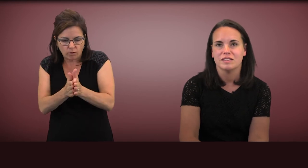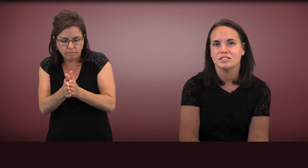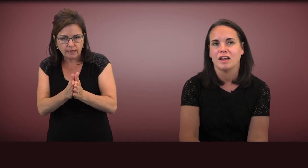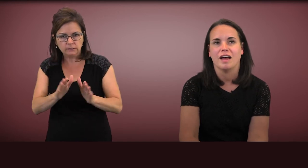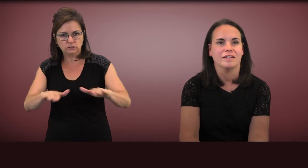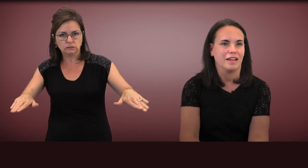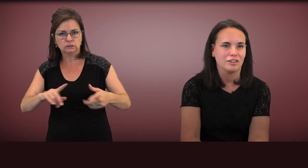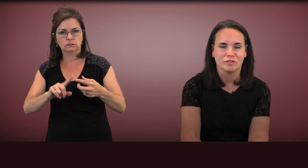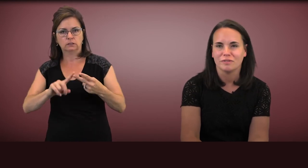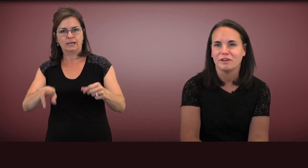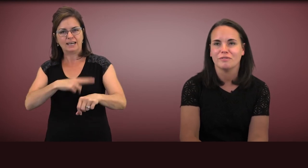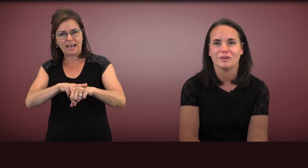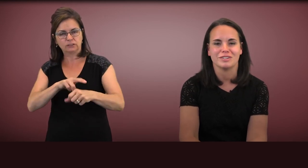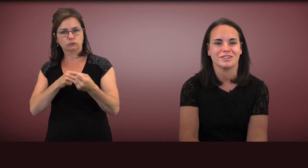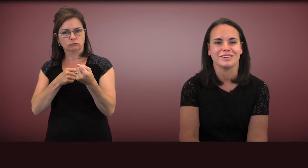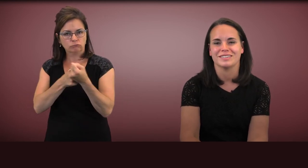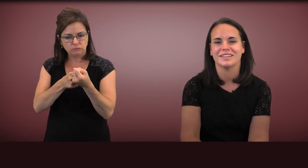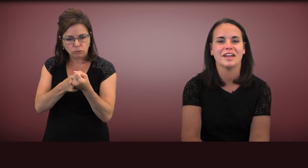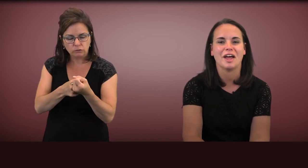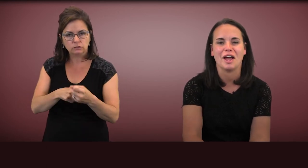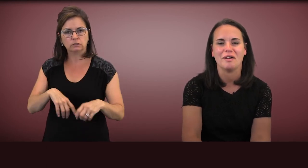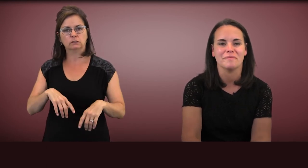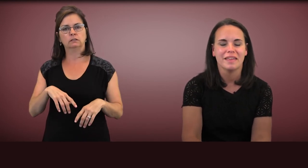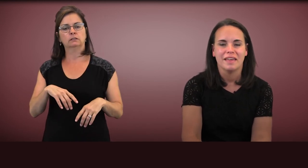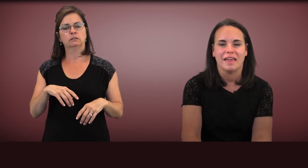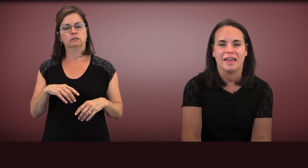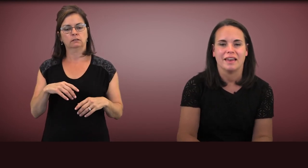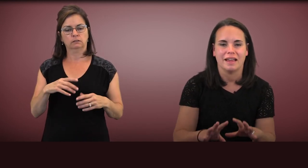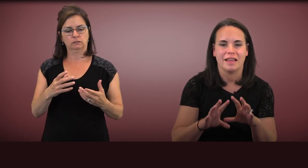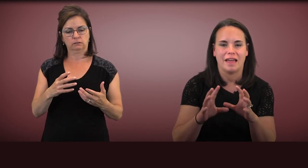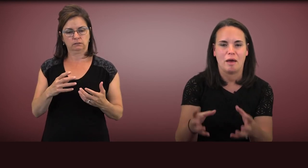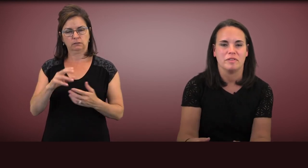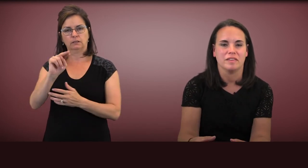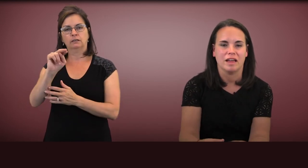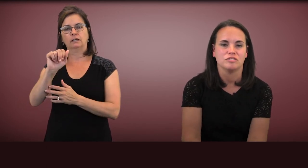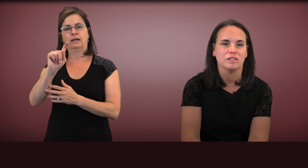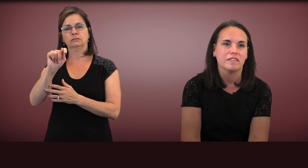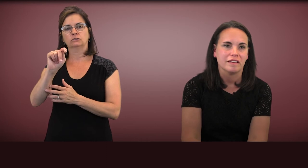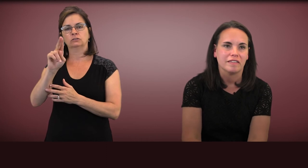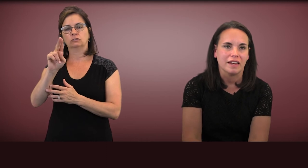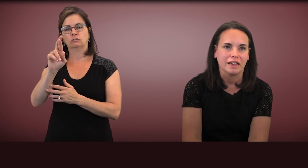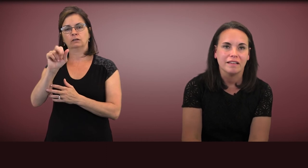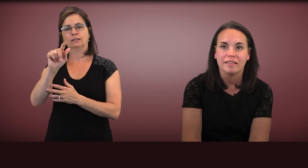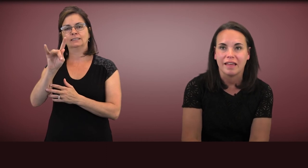to the child, natural reinforcers, and happens in naturalistic settings,